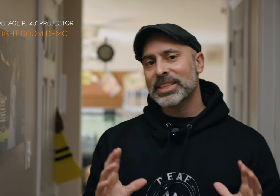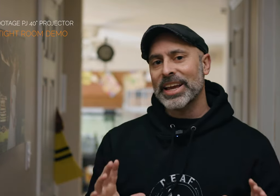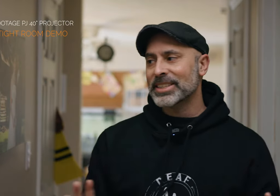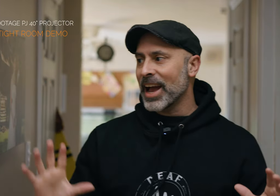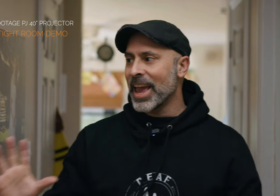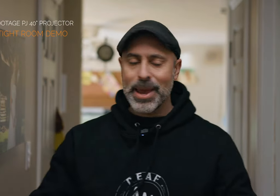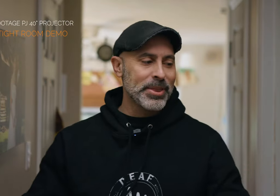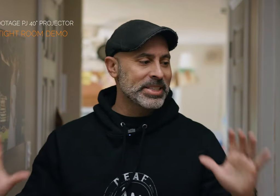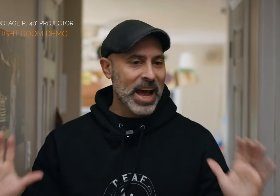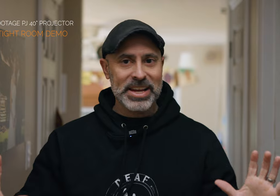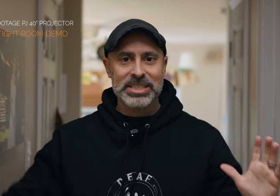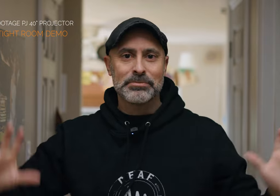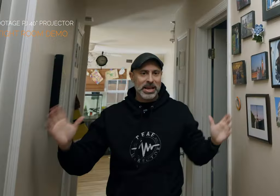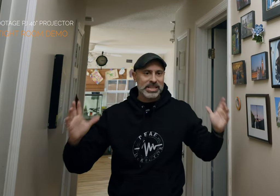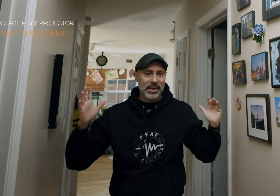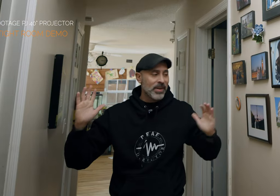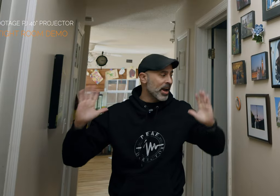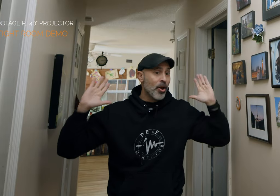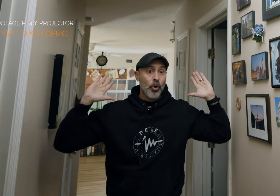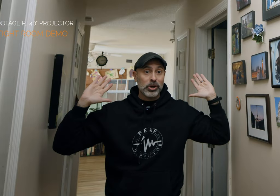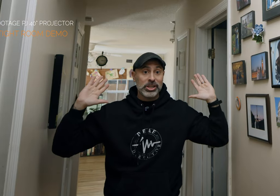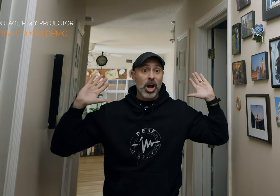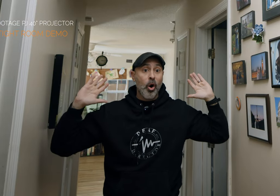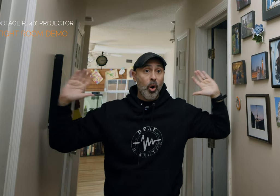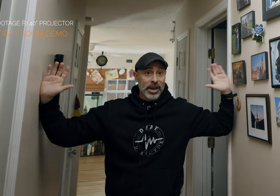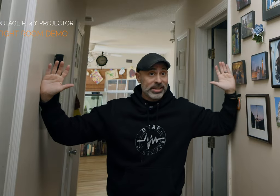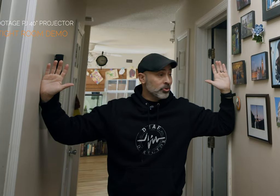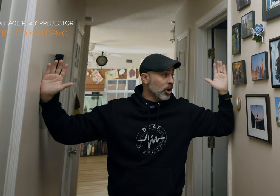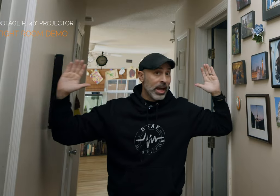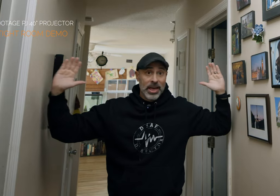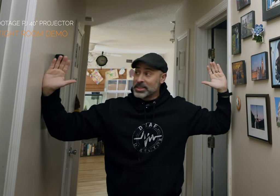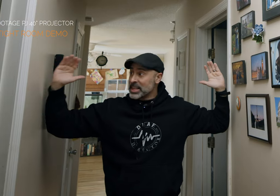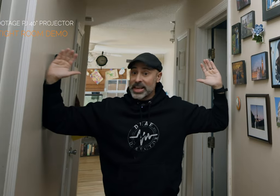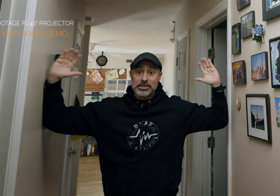light is I came in the tightest space I could find which is our hallway and if you look this thing is